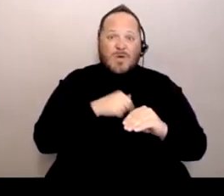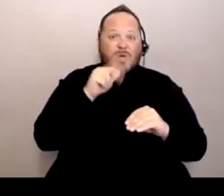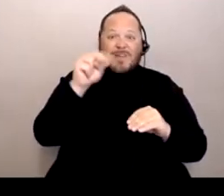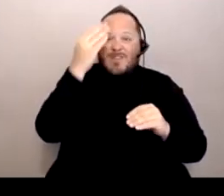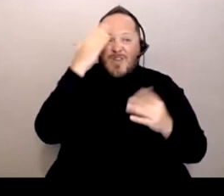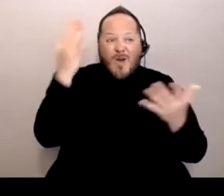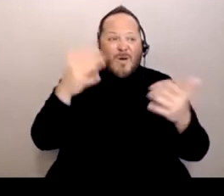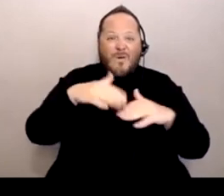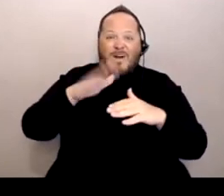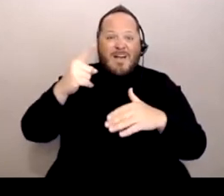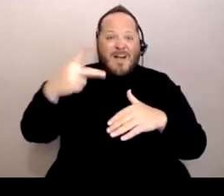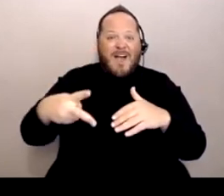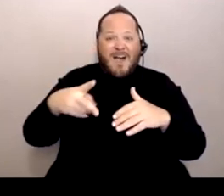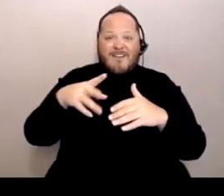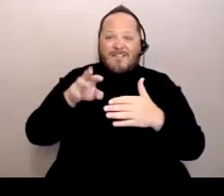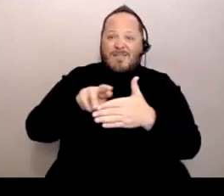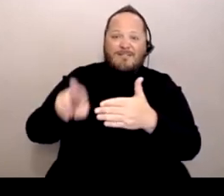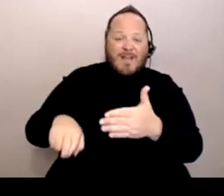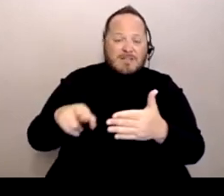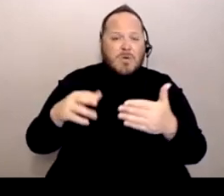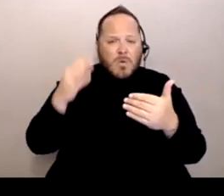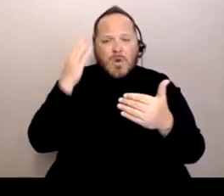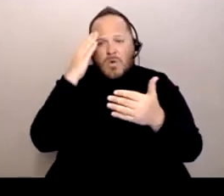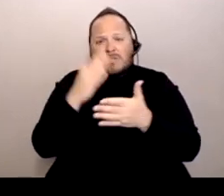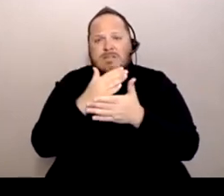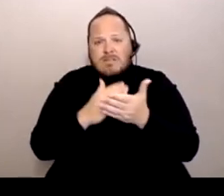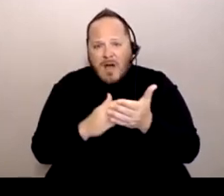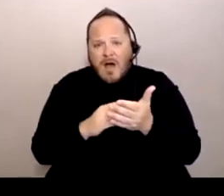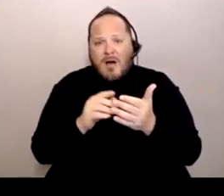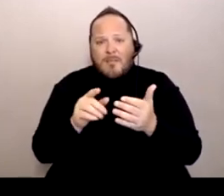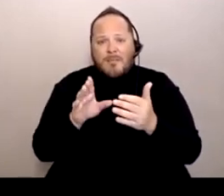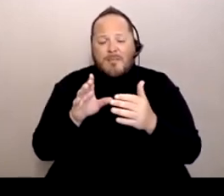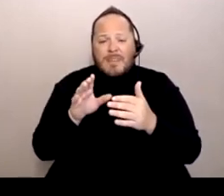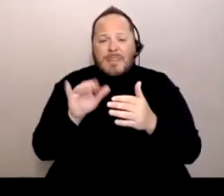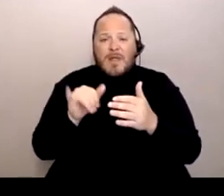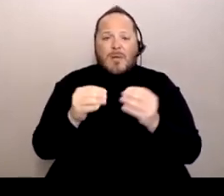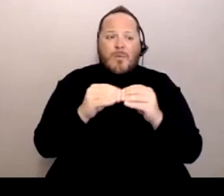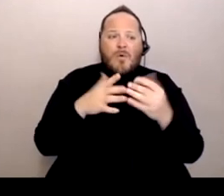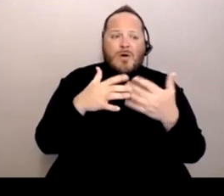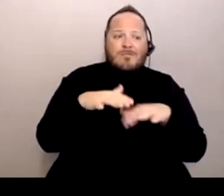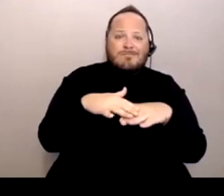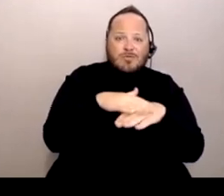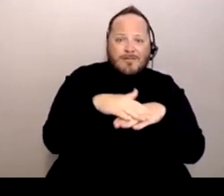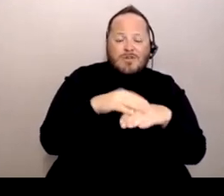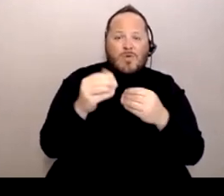There are some that we know that are more superficial or more easier to get,